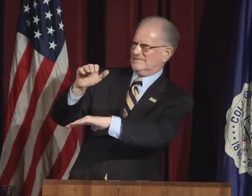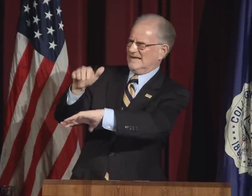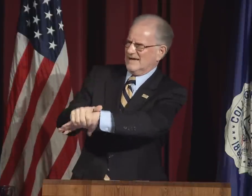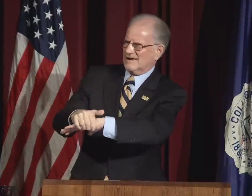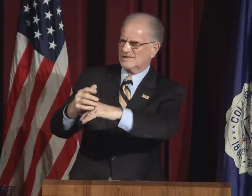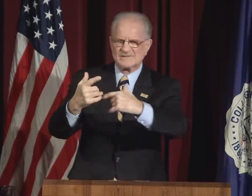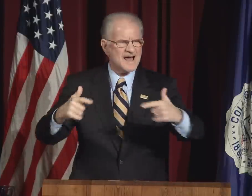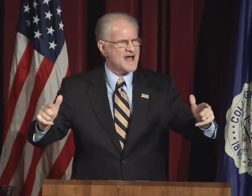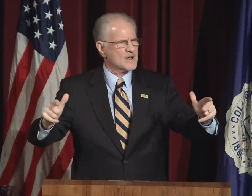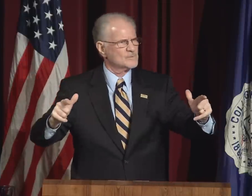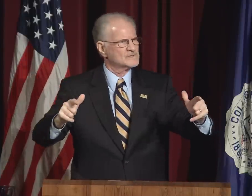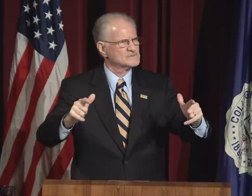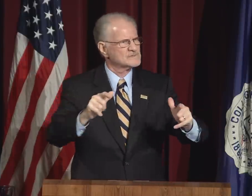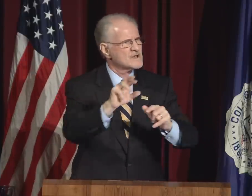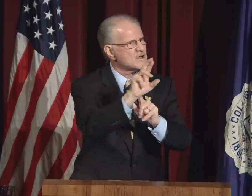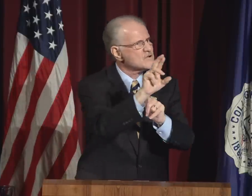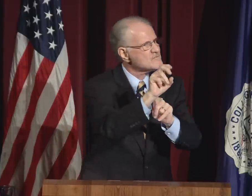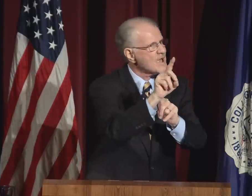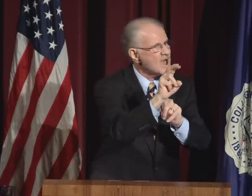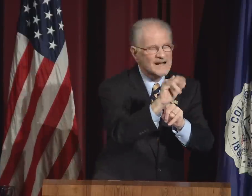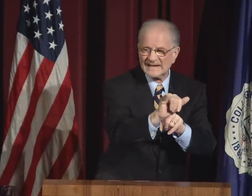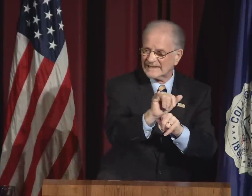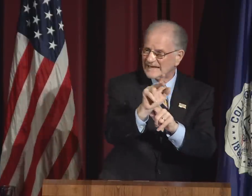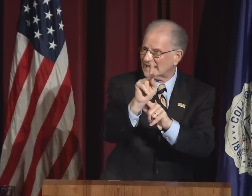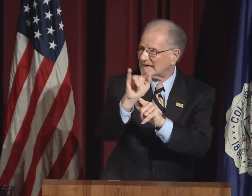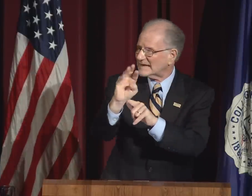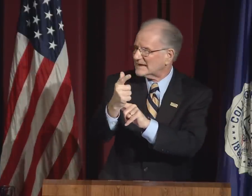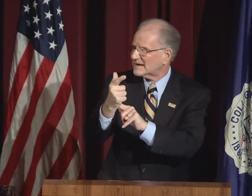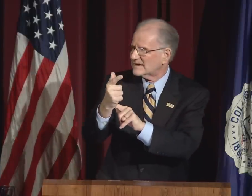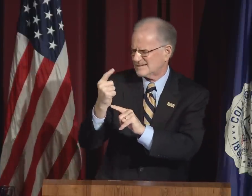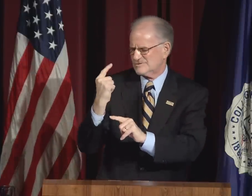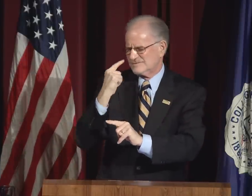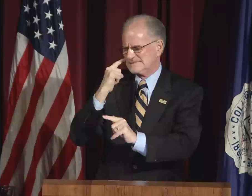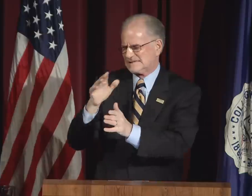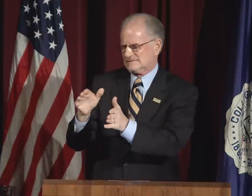of the eloquence of the English language.